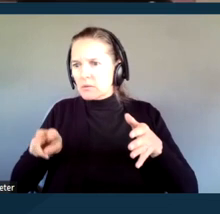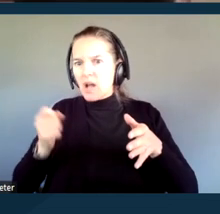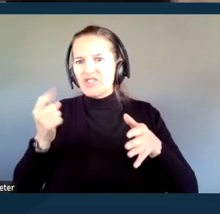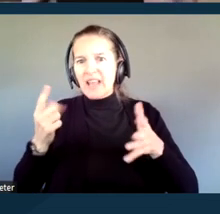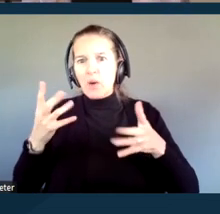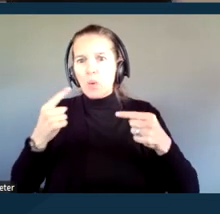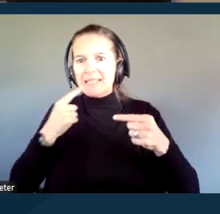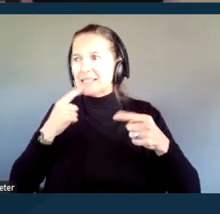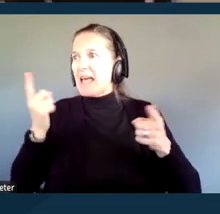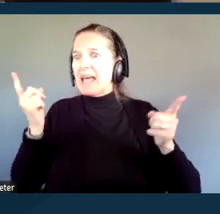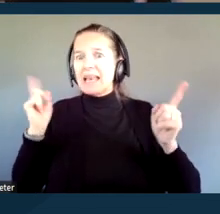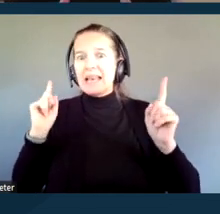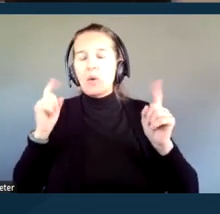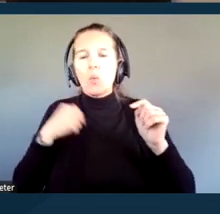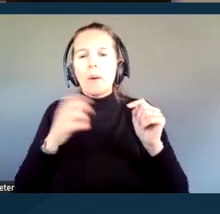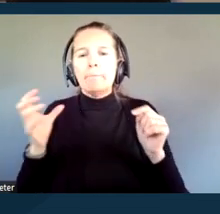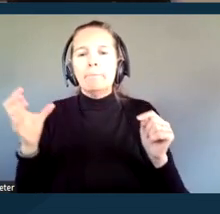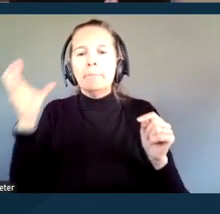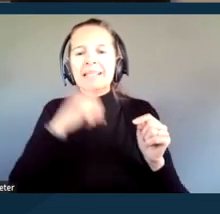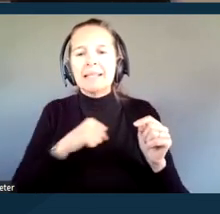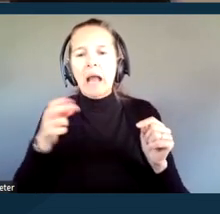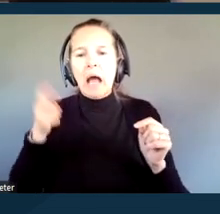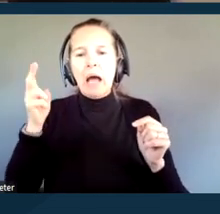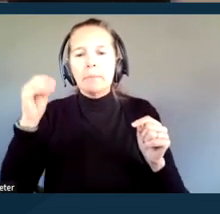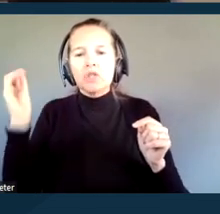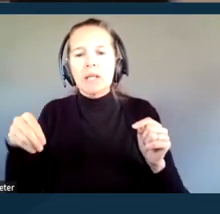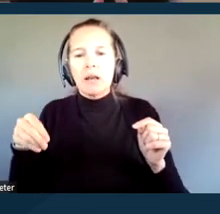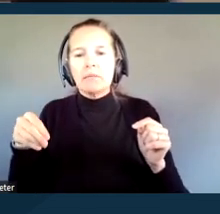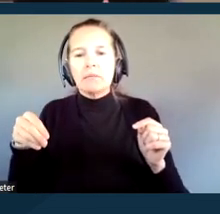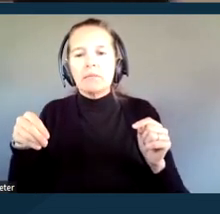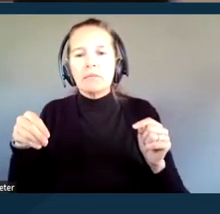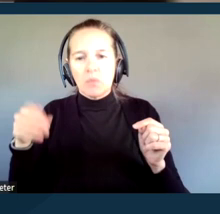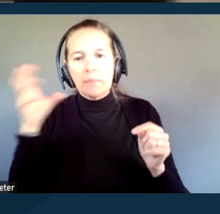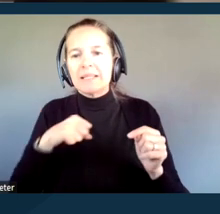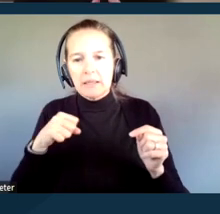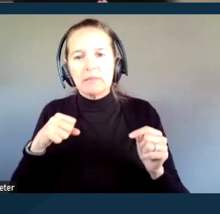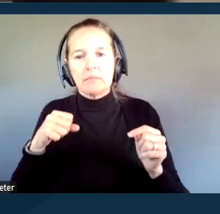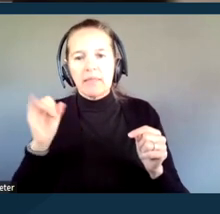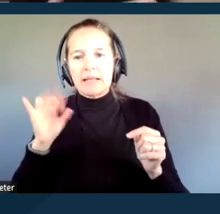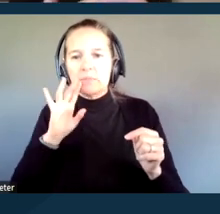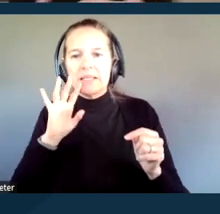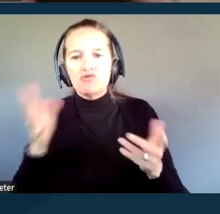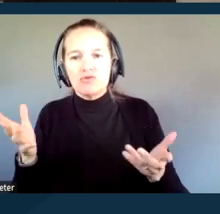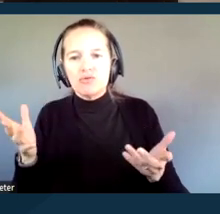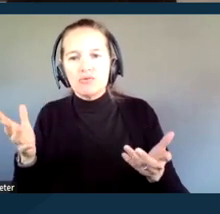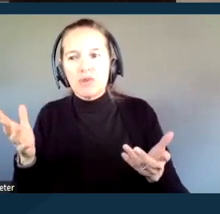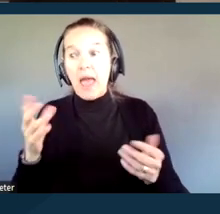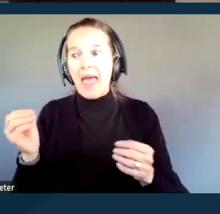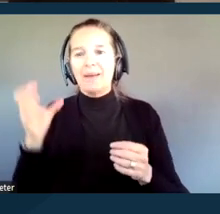we are missing out on a great deal of speech. We are also missing out on any environmental sounds